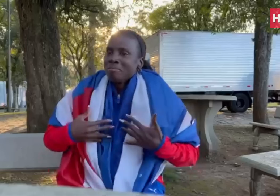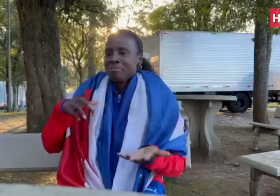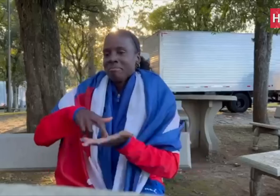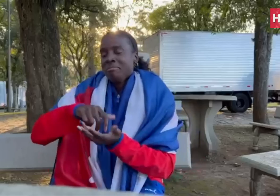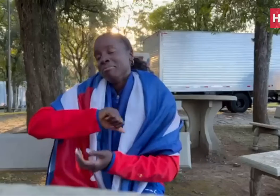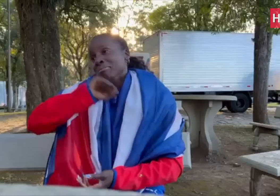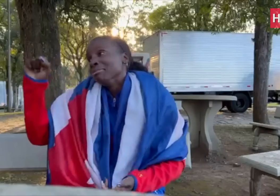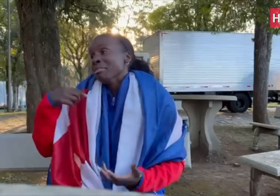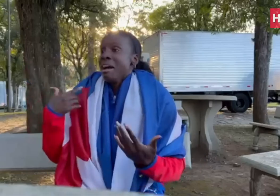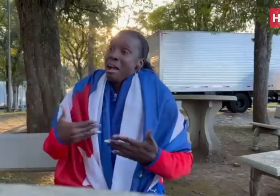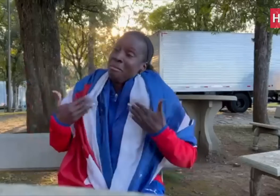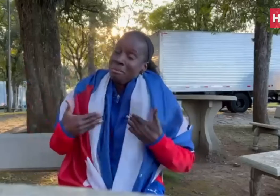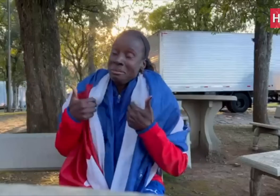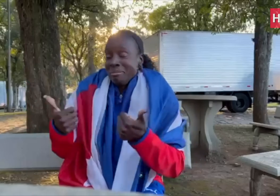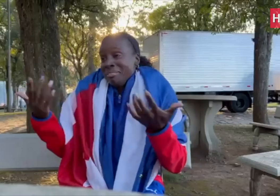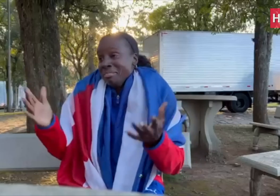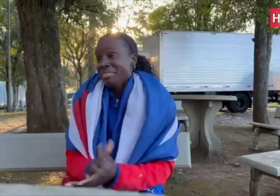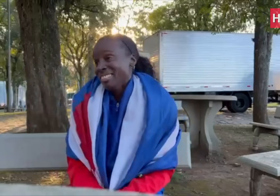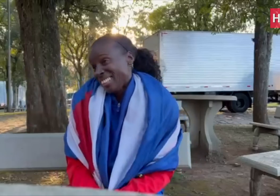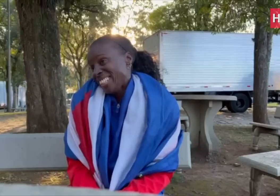I’m happy where I am with all this attention I’m getting.